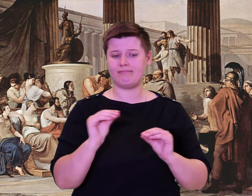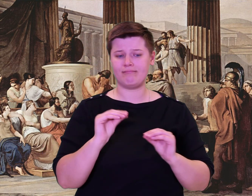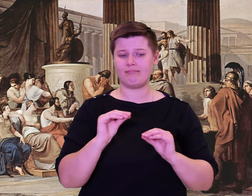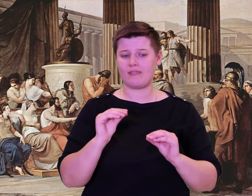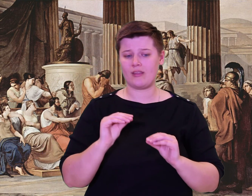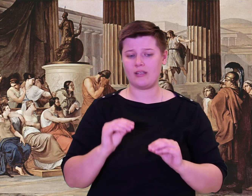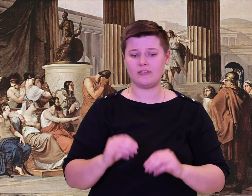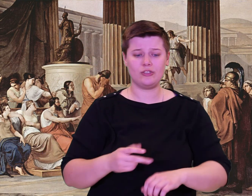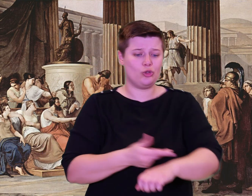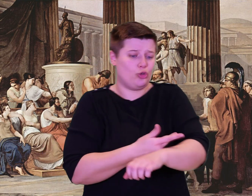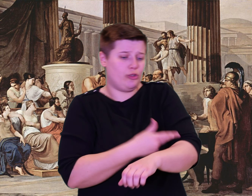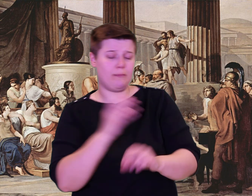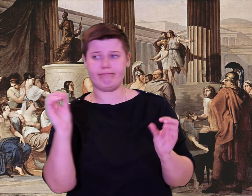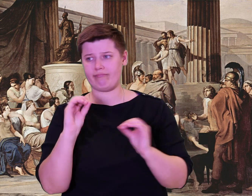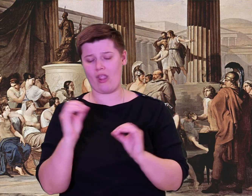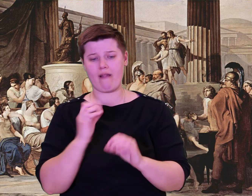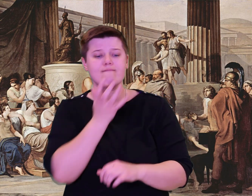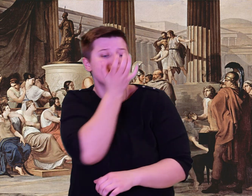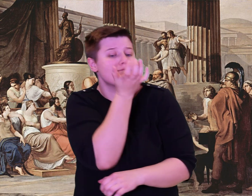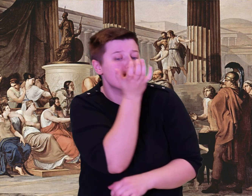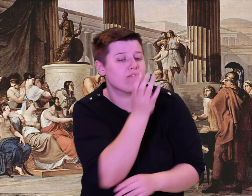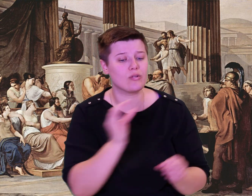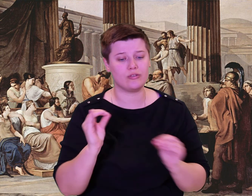rain from Zeus.